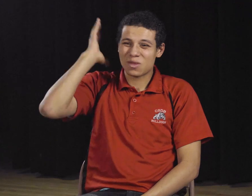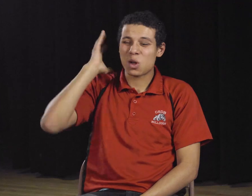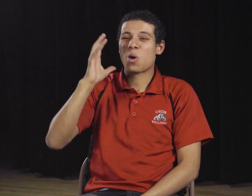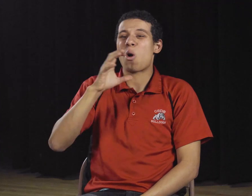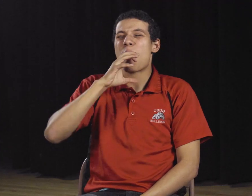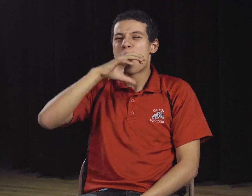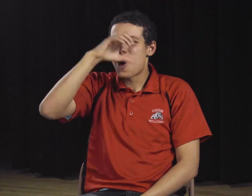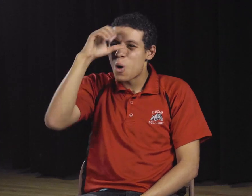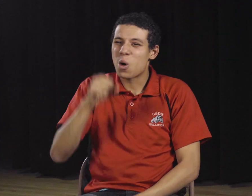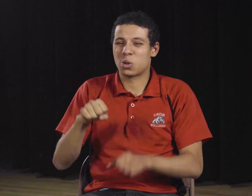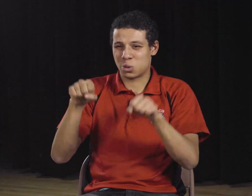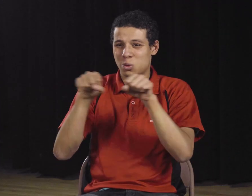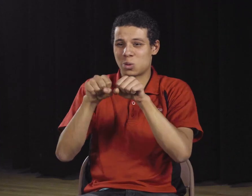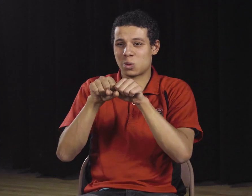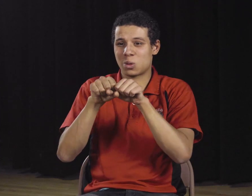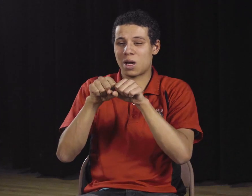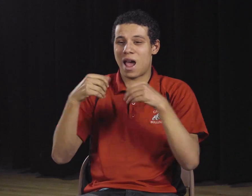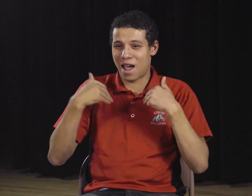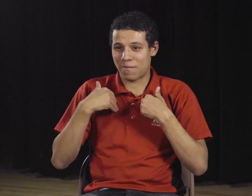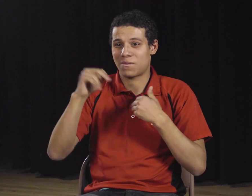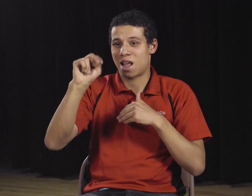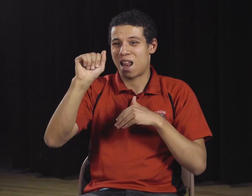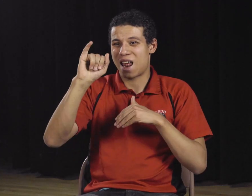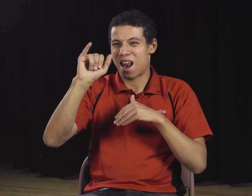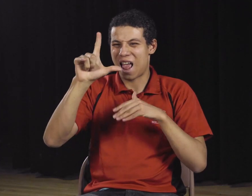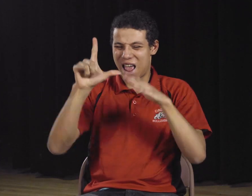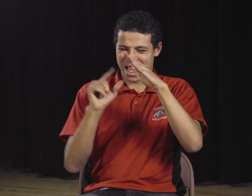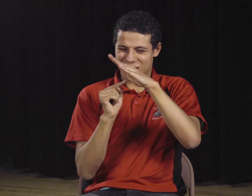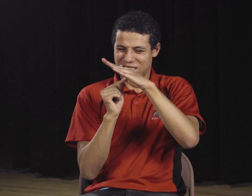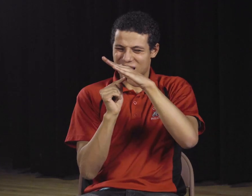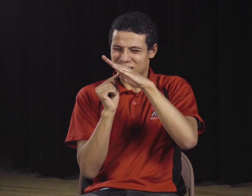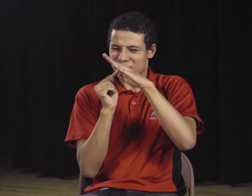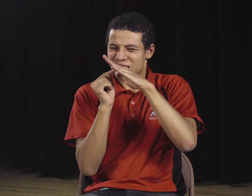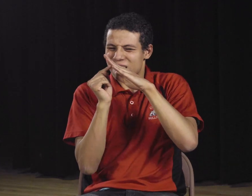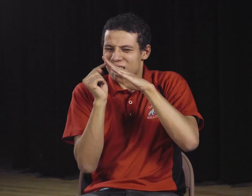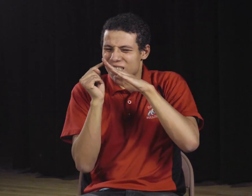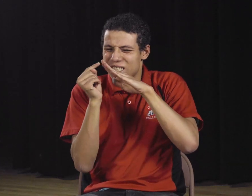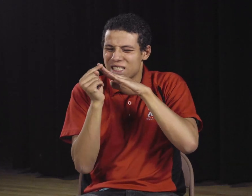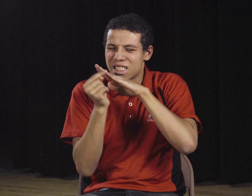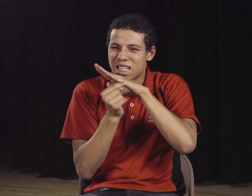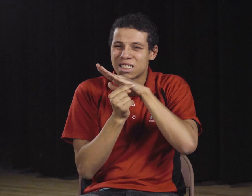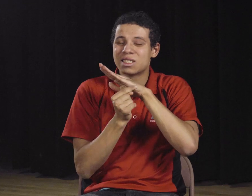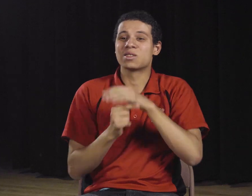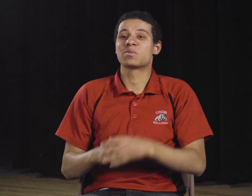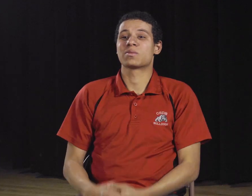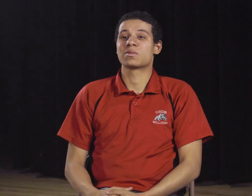During that time shoes were typically made with nails that lined the soles of the shoe.